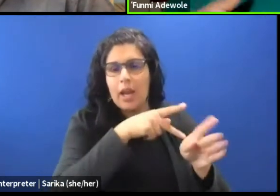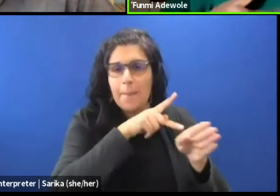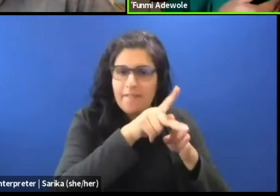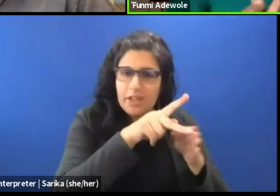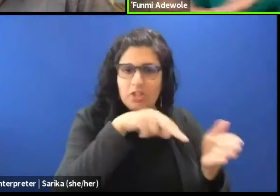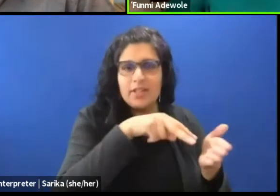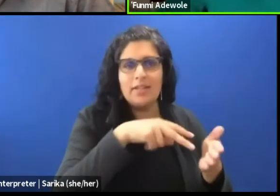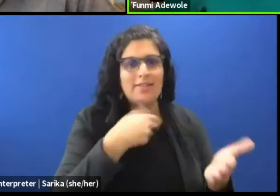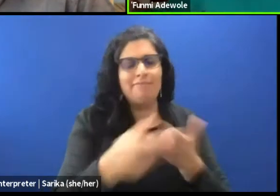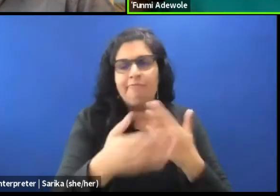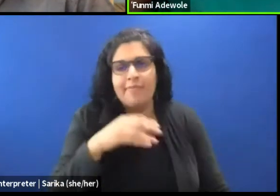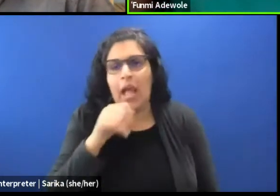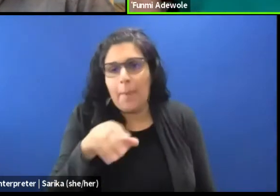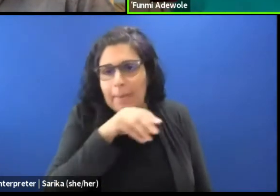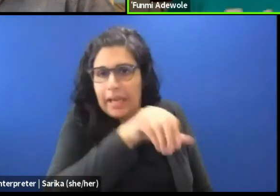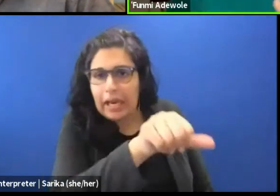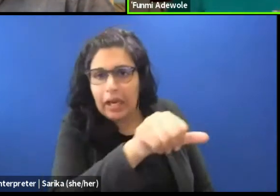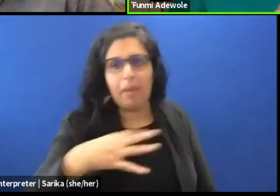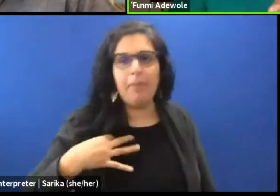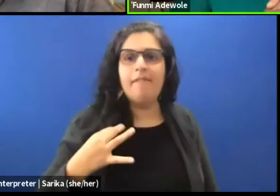they might decide to do it voluntarily, for example.